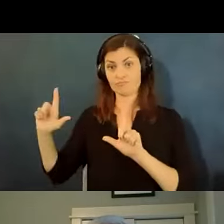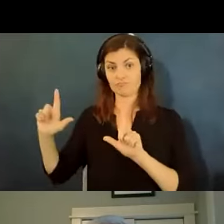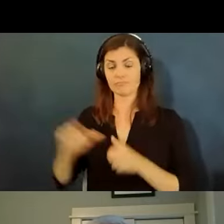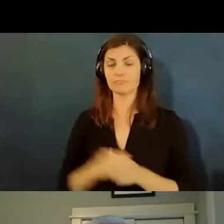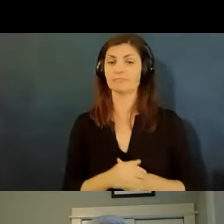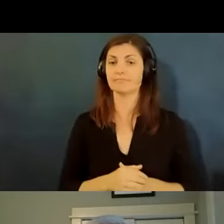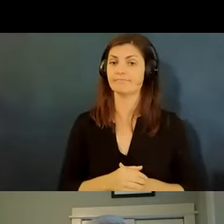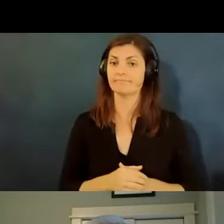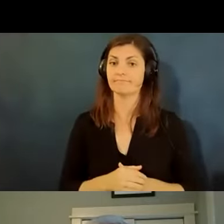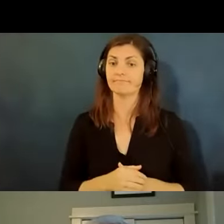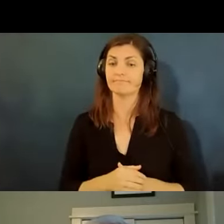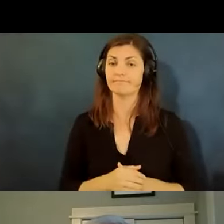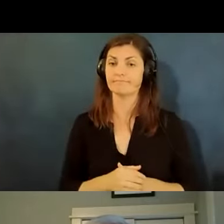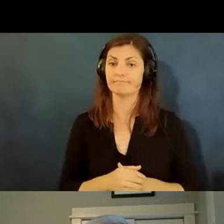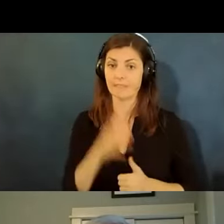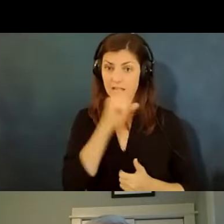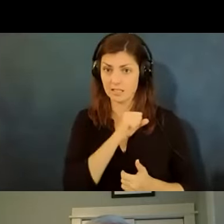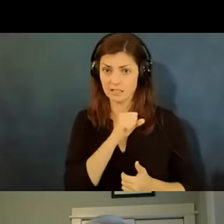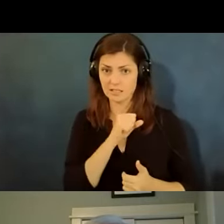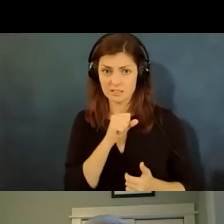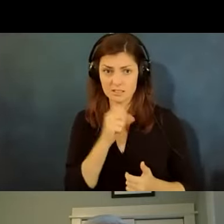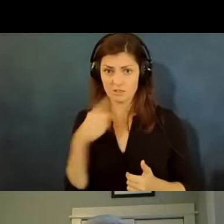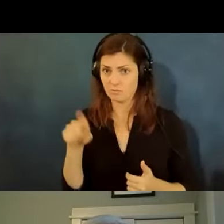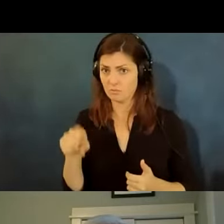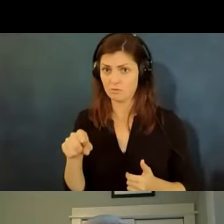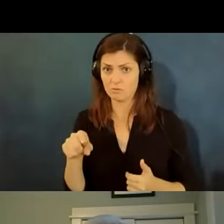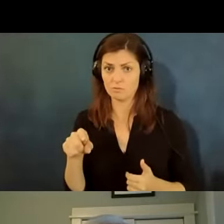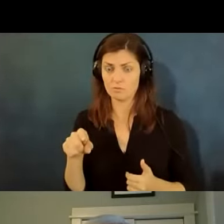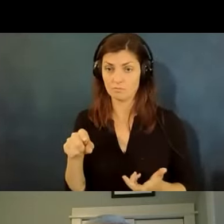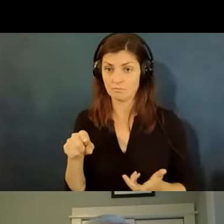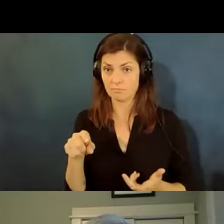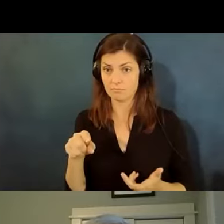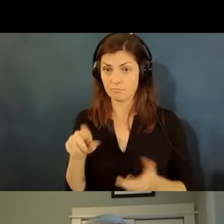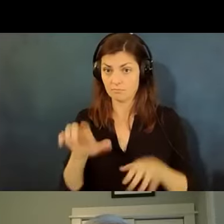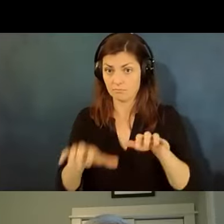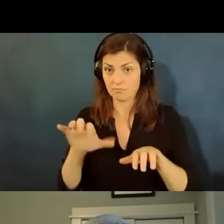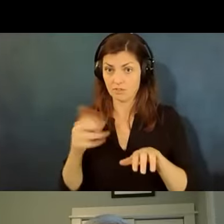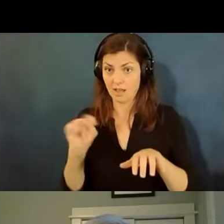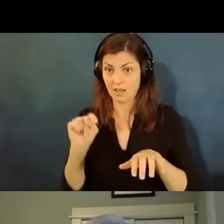hear and i guess you're supposed to um ask your question in the chat box if that's possible